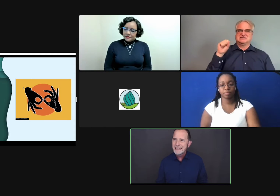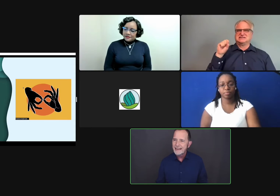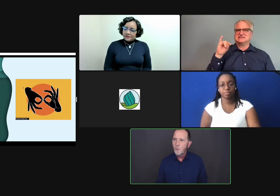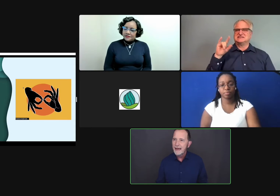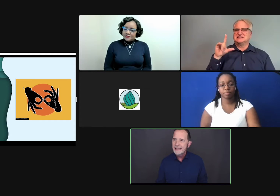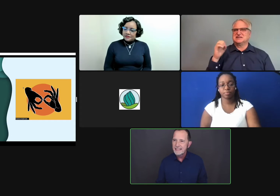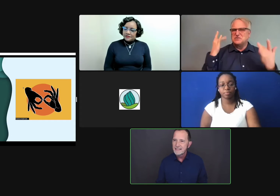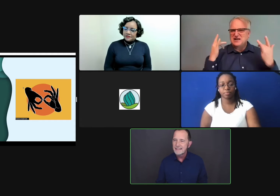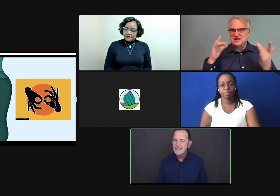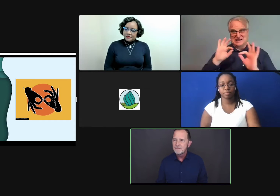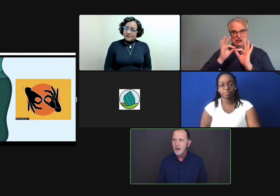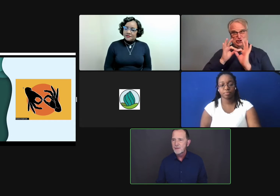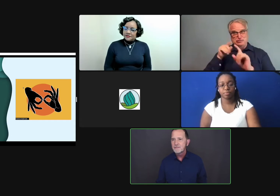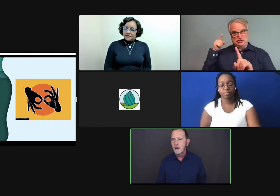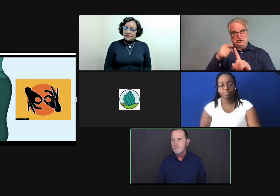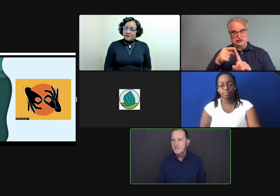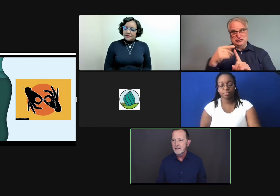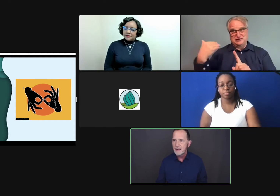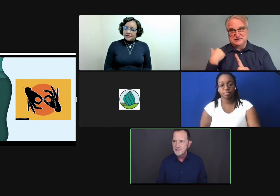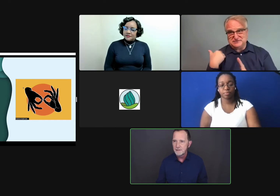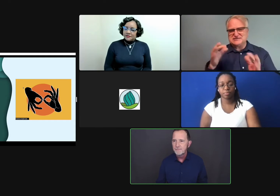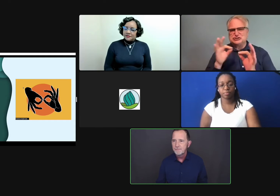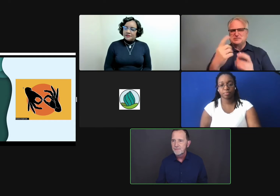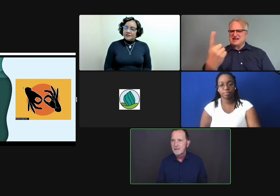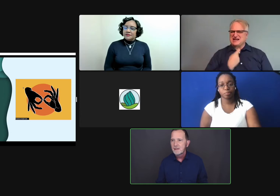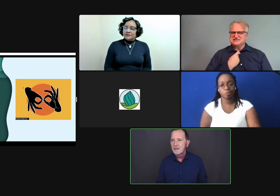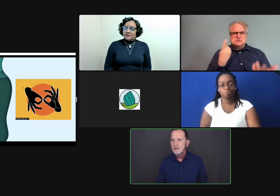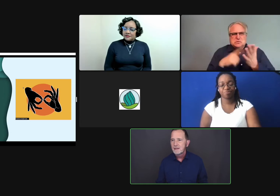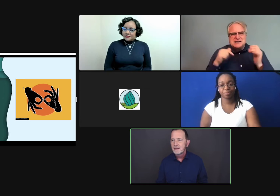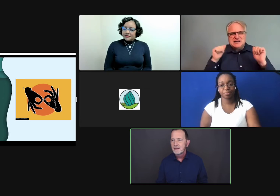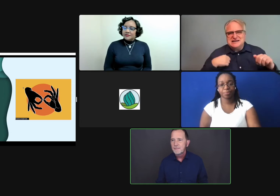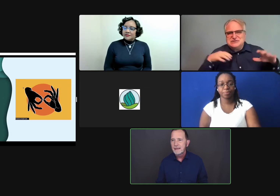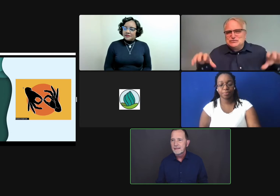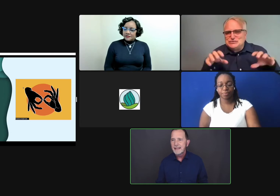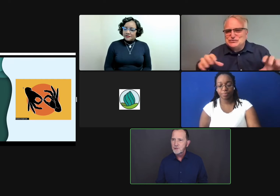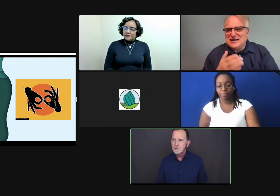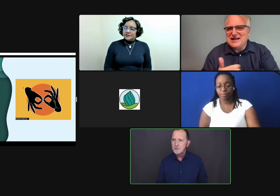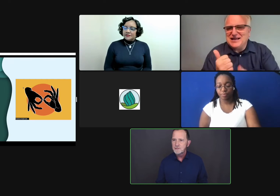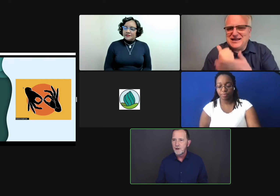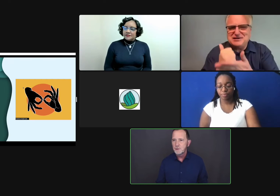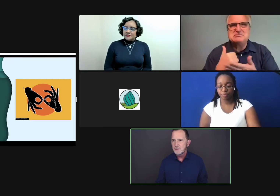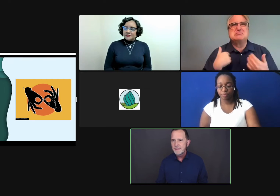to get at why it is that these environments have often felt hostile. It's not the interpreter's fault usually